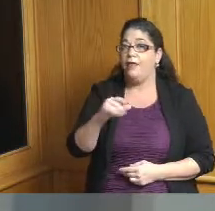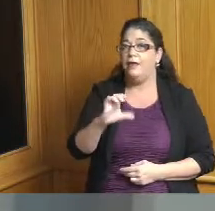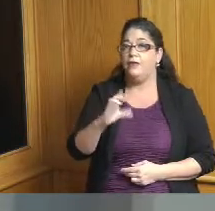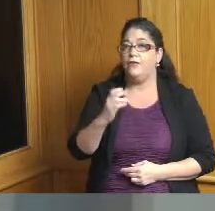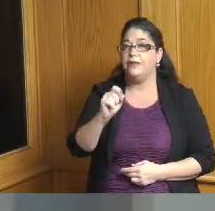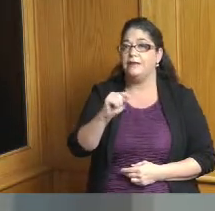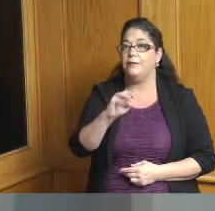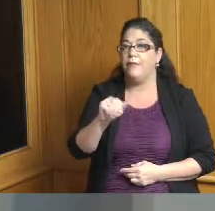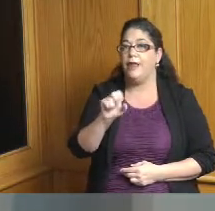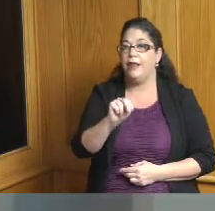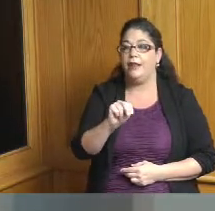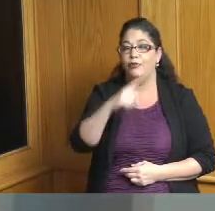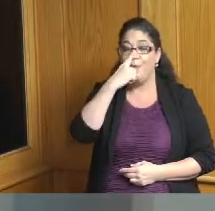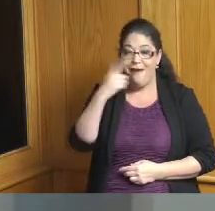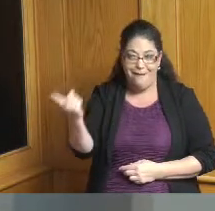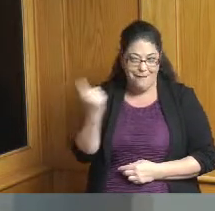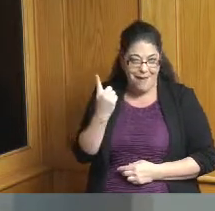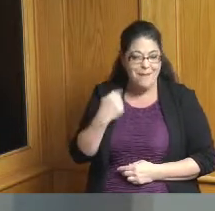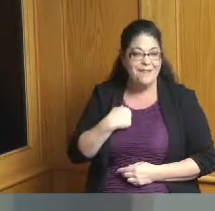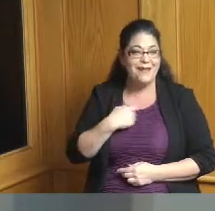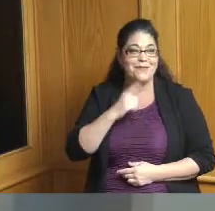you can come up because I'm going to ask you to say something because you've been on it